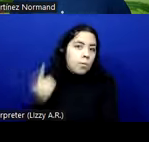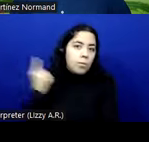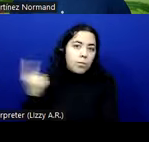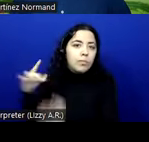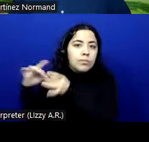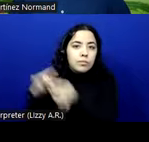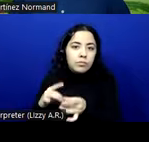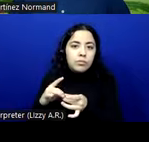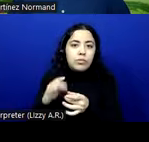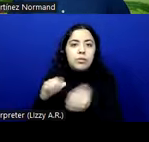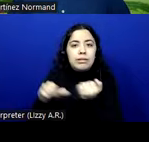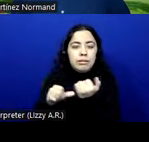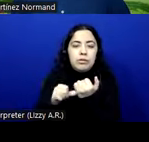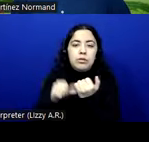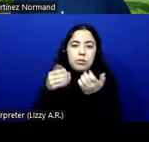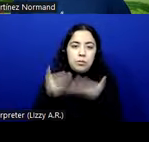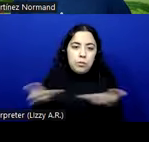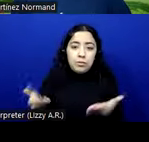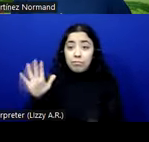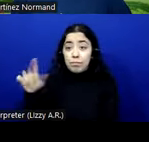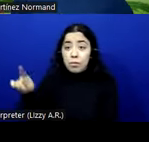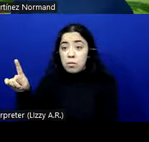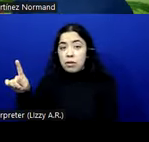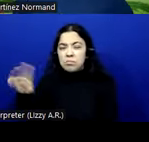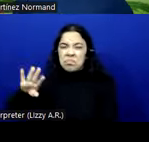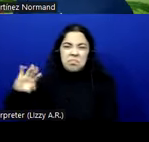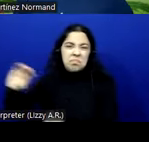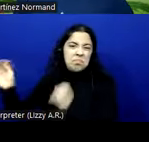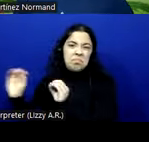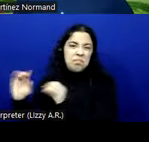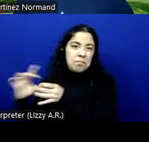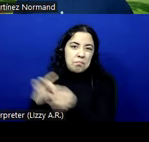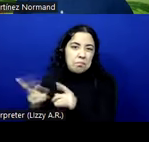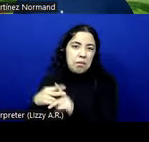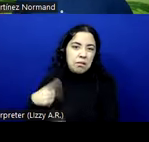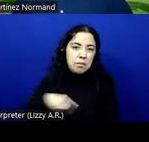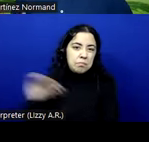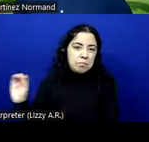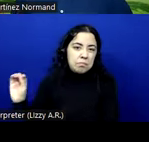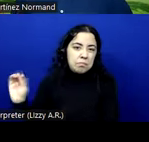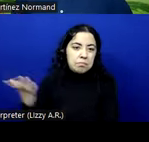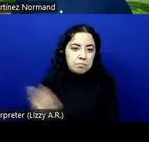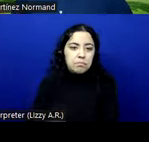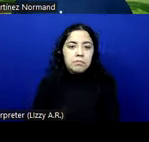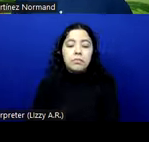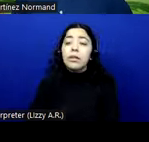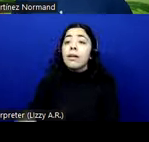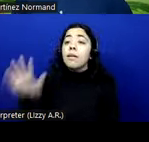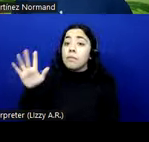products. So 5.1 is nothing relevant there. But then we have a section on activation of